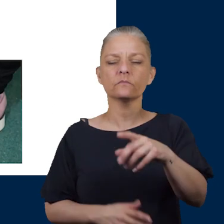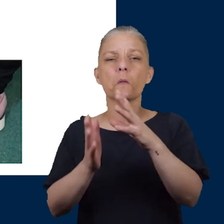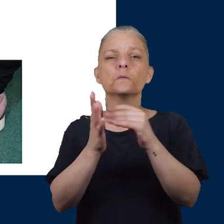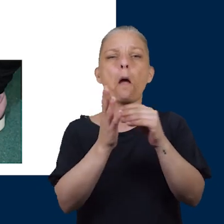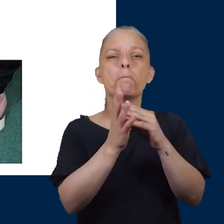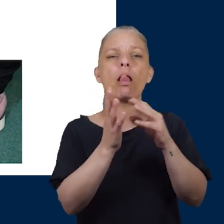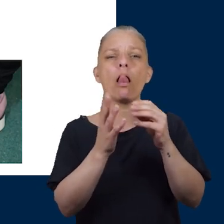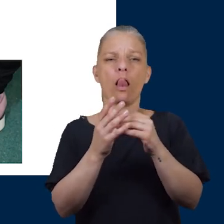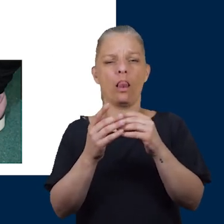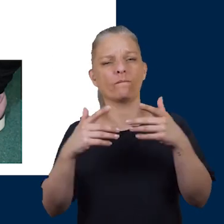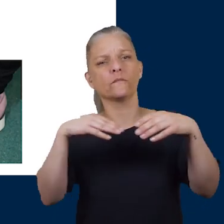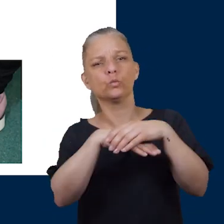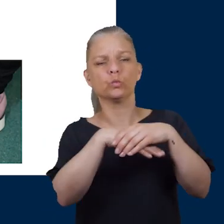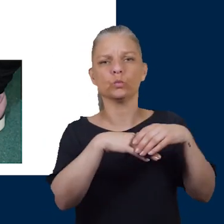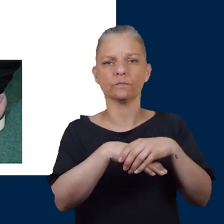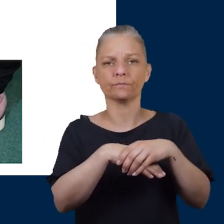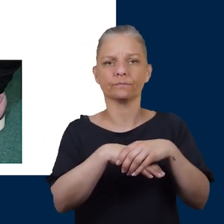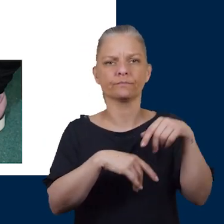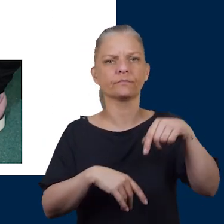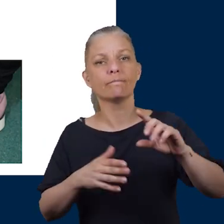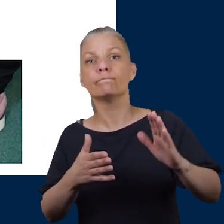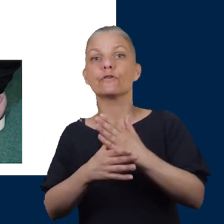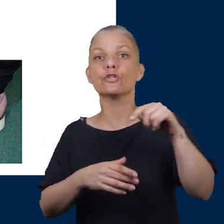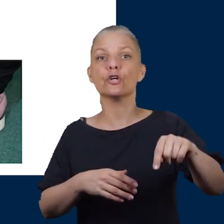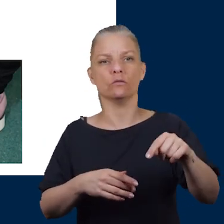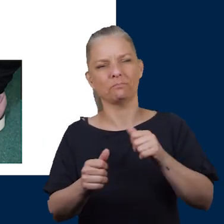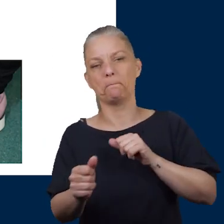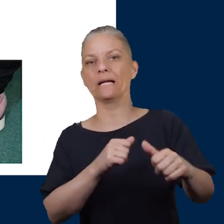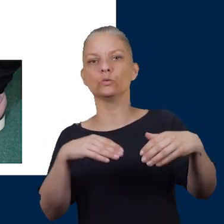These are just some examples of footwear the first one is probably the best type of shoe